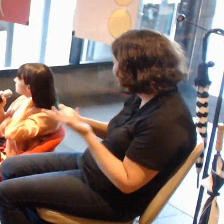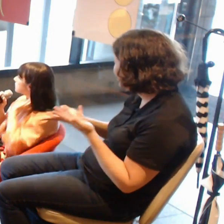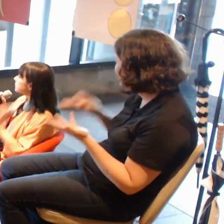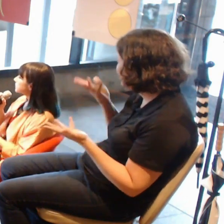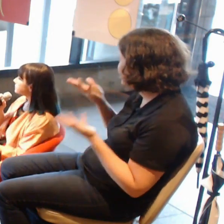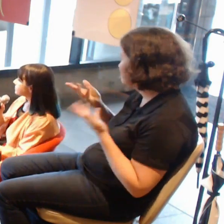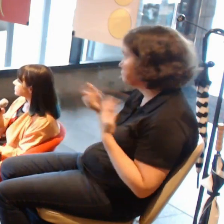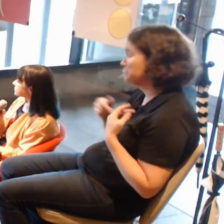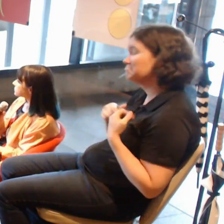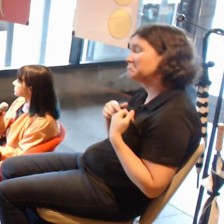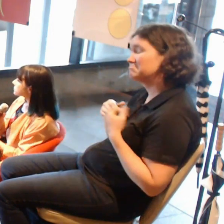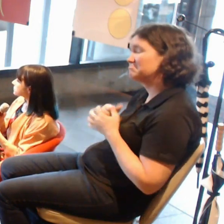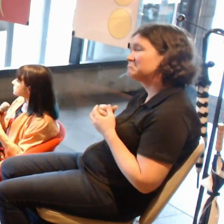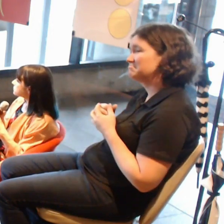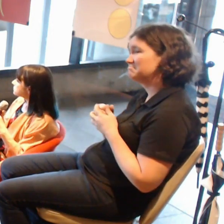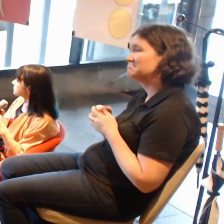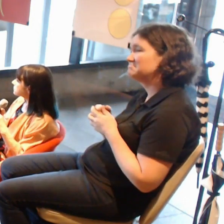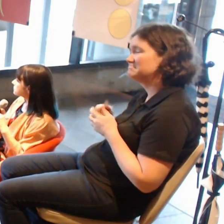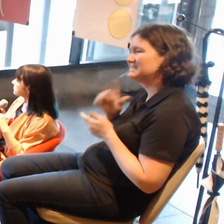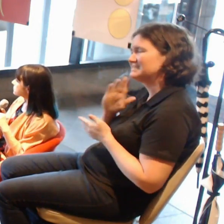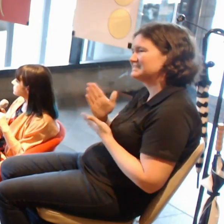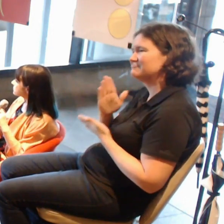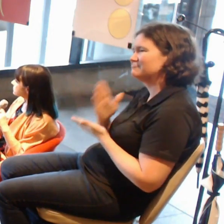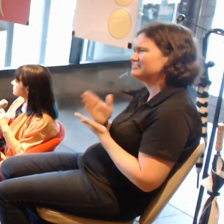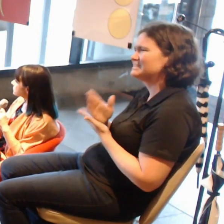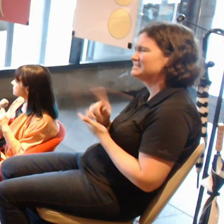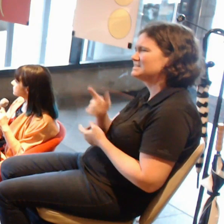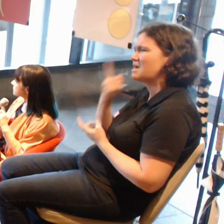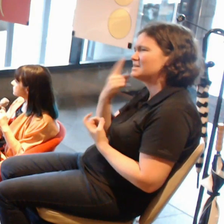I was just picturing that idea that eventually does there become